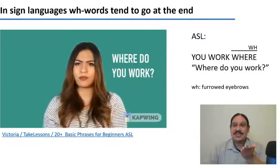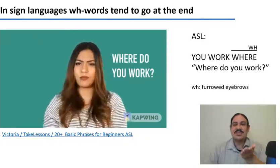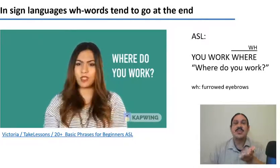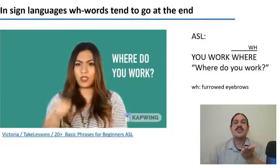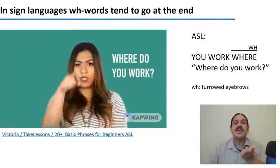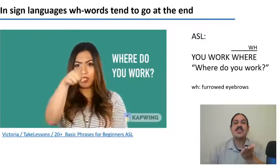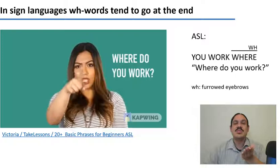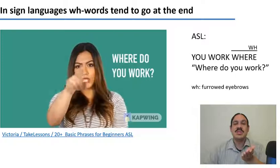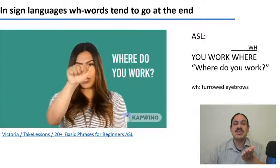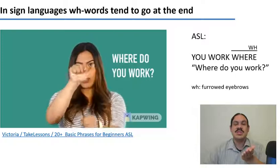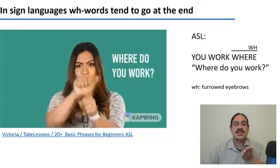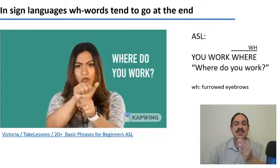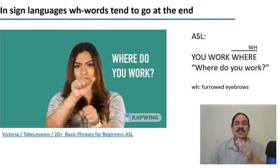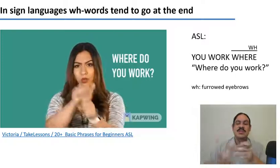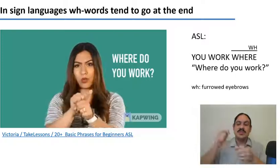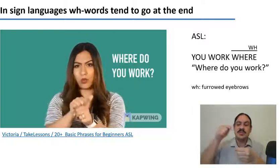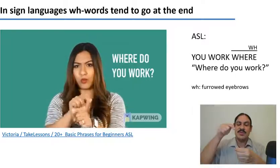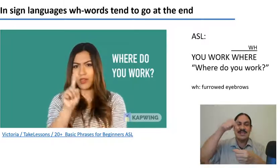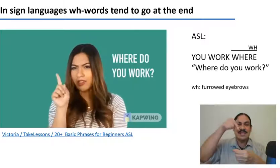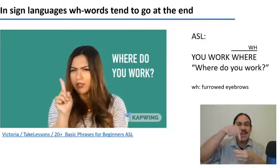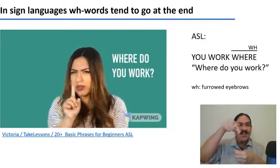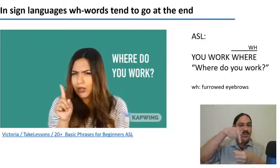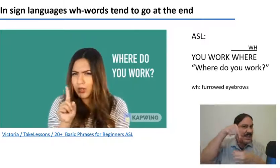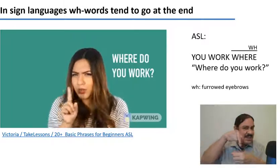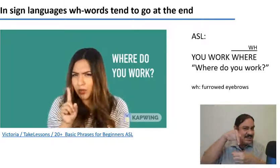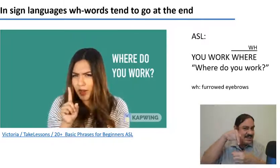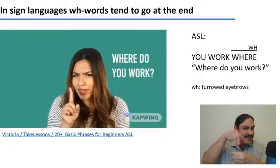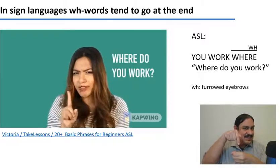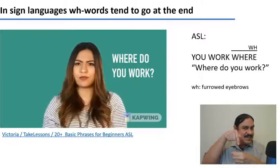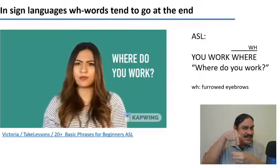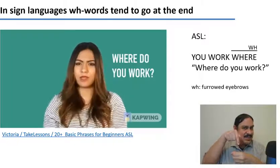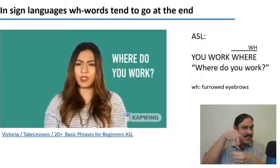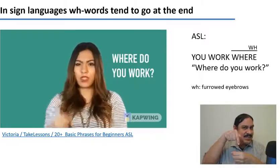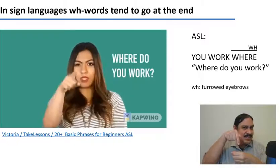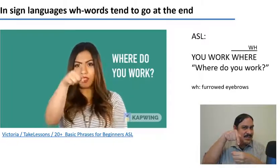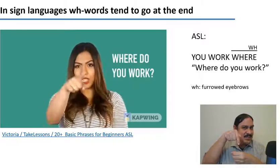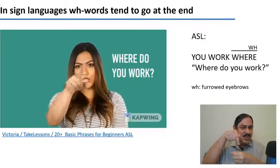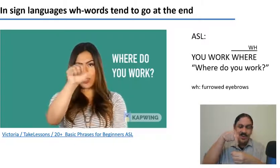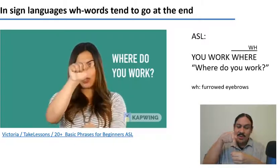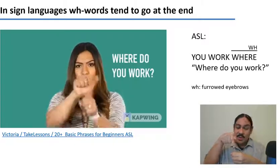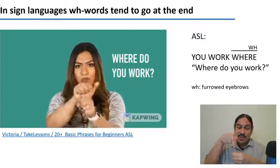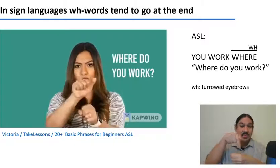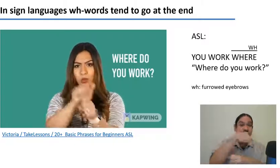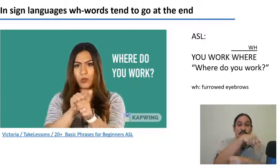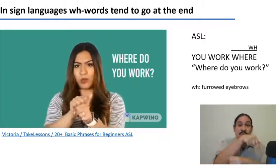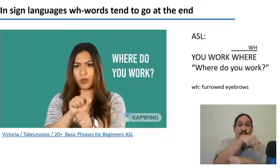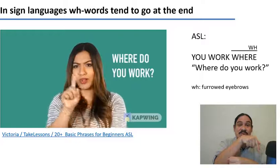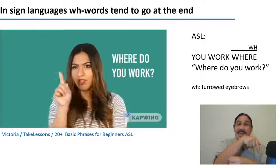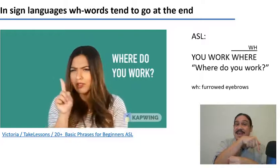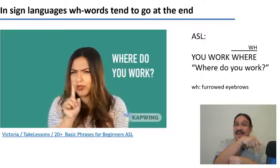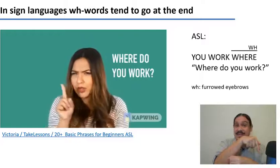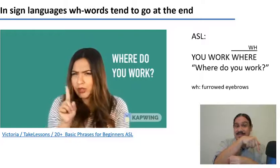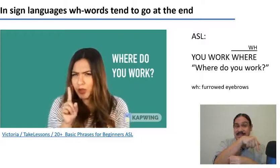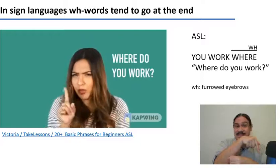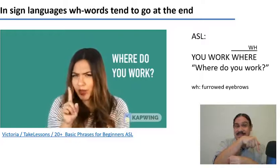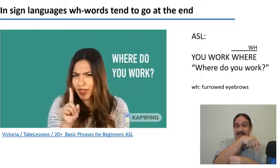wh words tend to either stay in place so that's wh in situ or to move to the